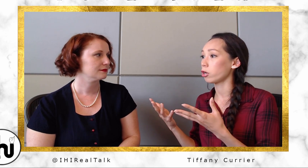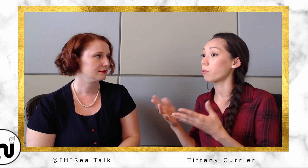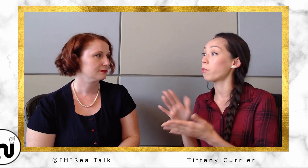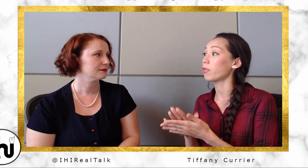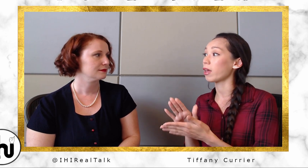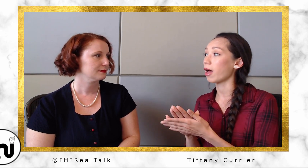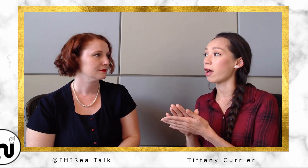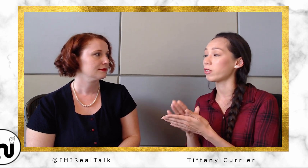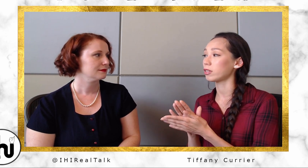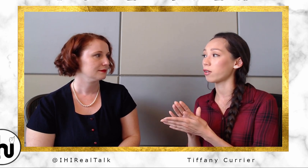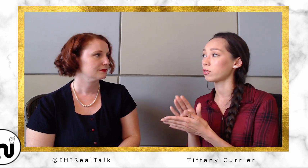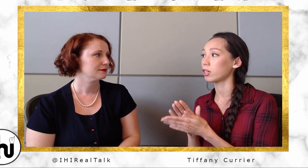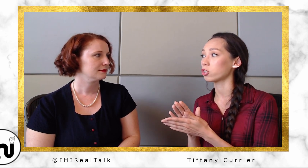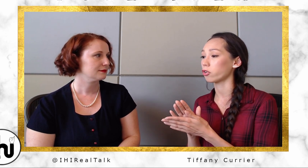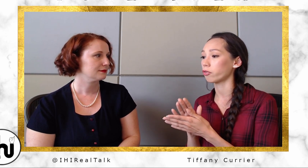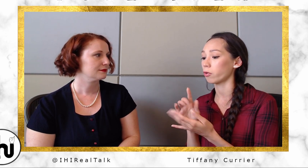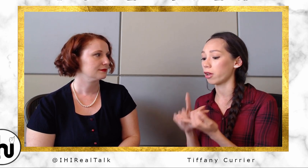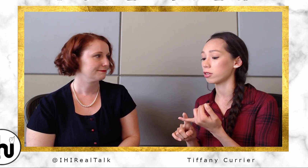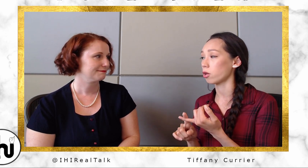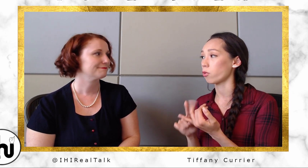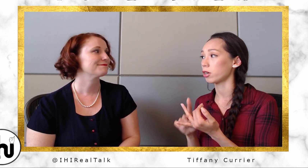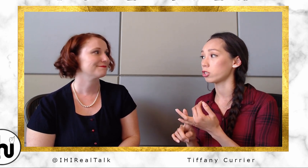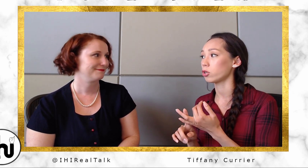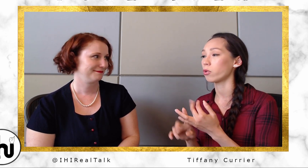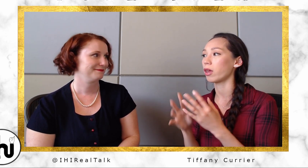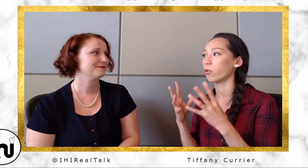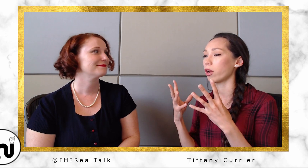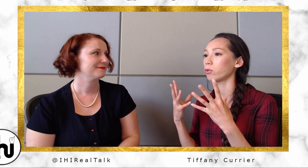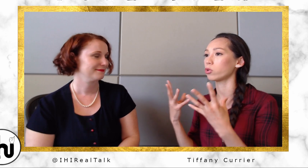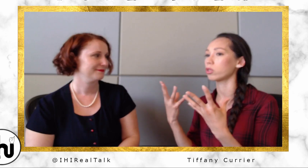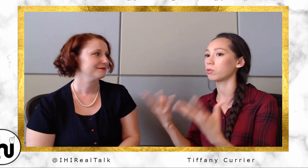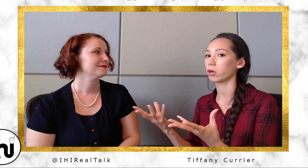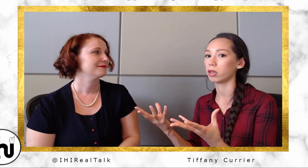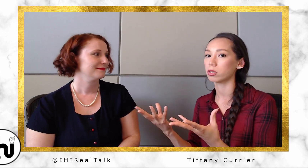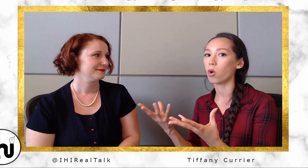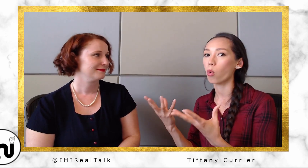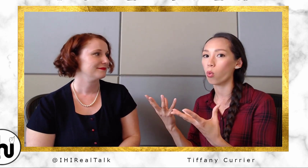but they have a Deaf teacher for ASL 1 and 2. They were able to experience one